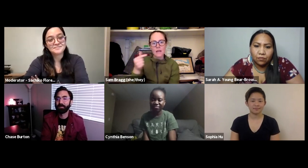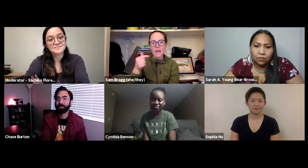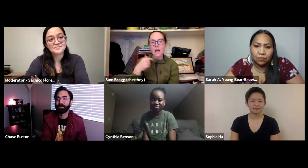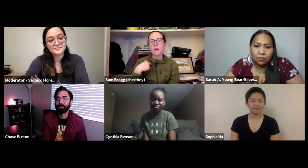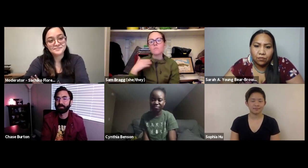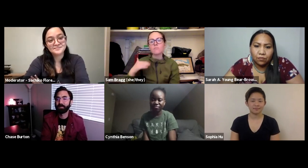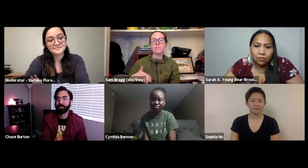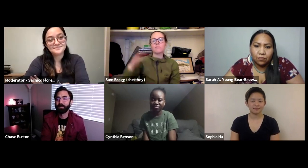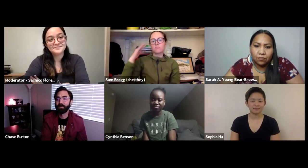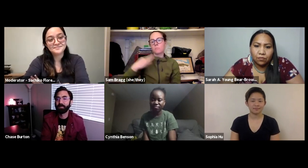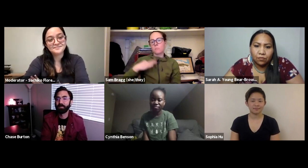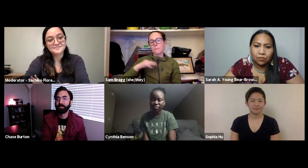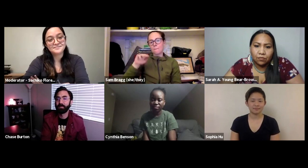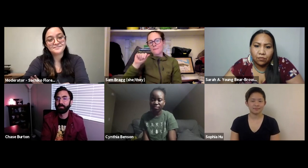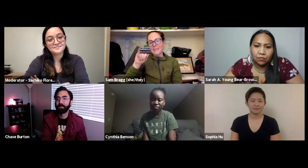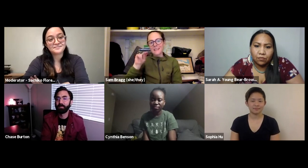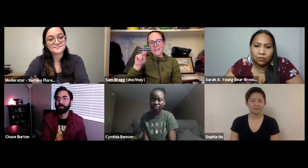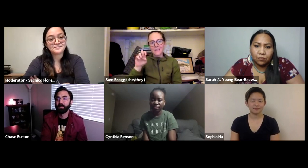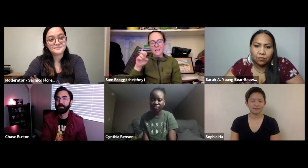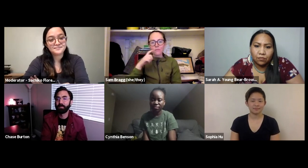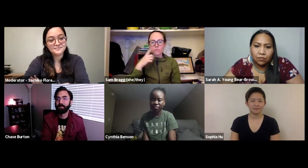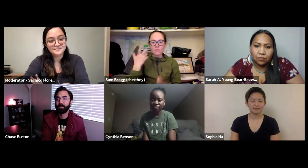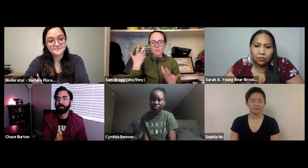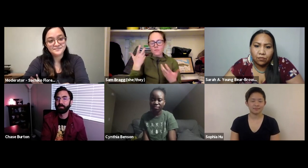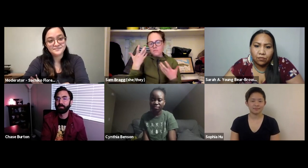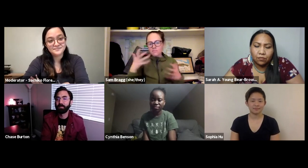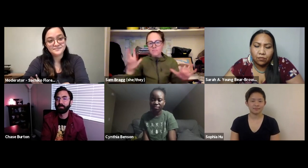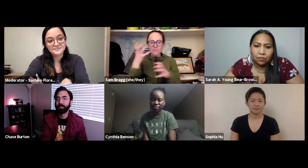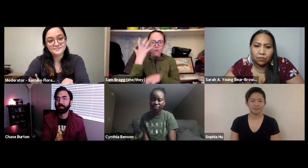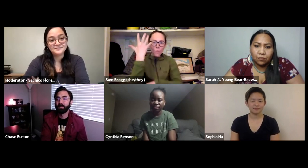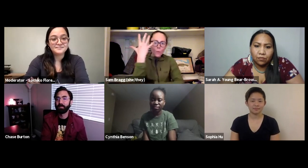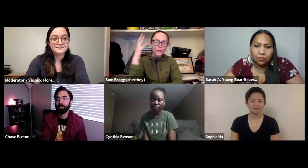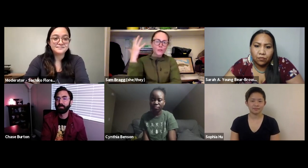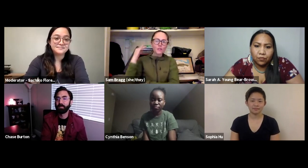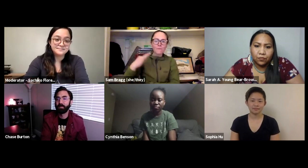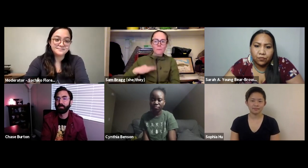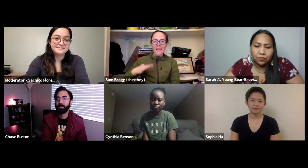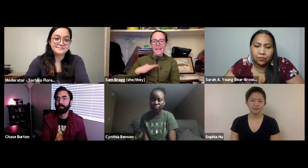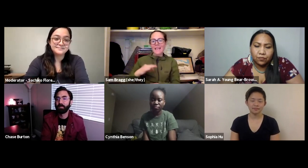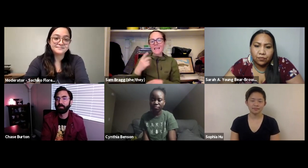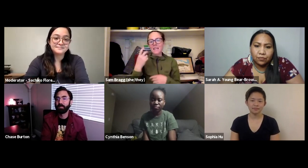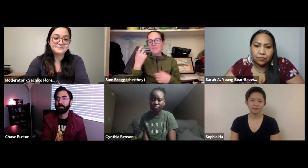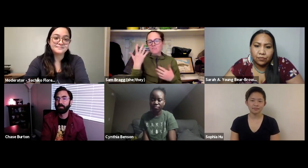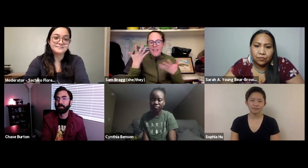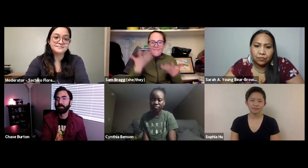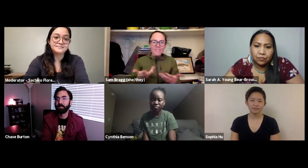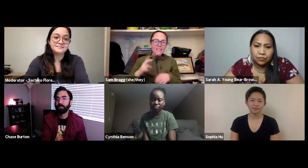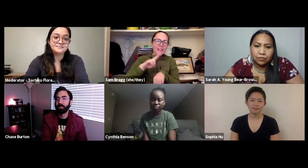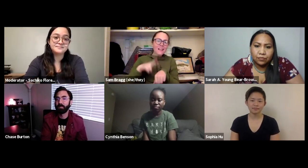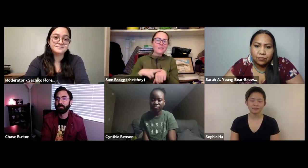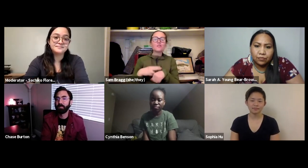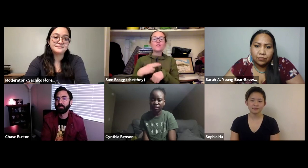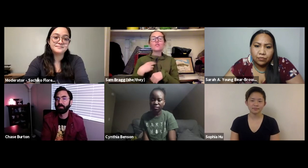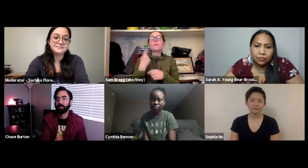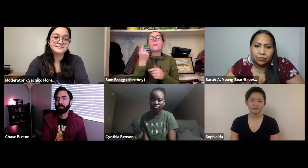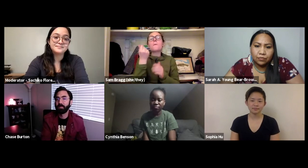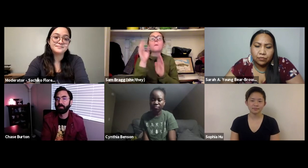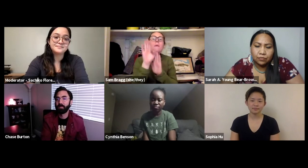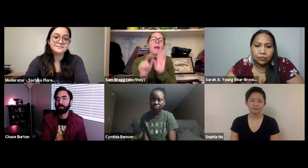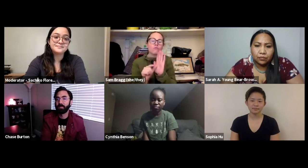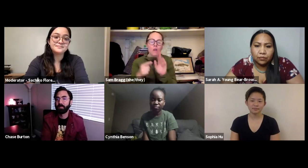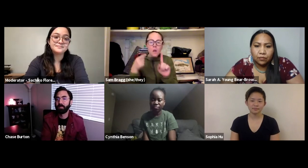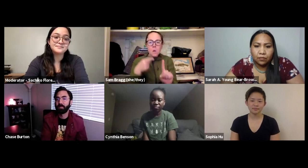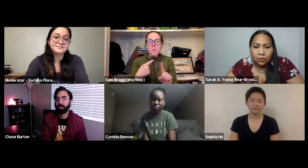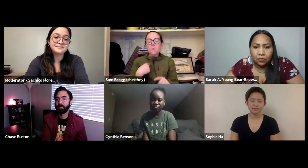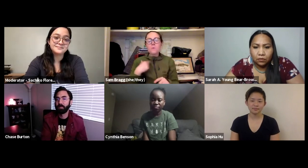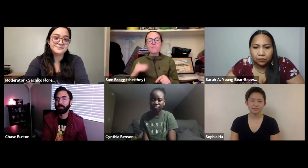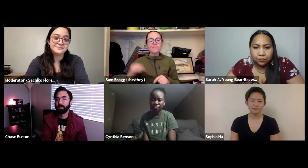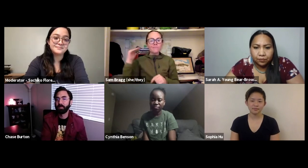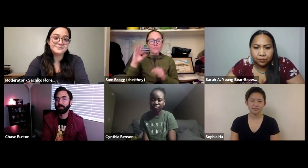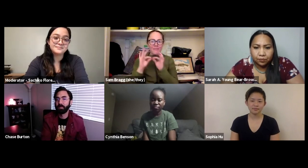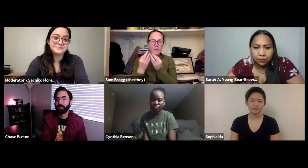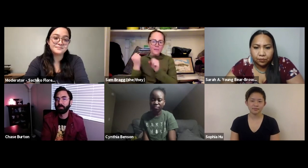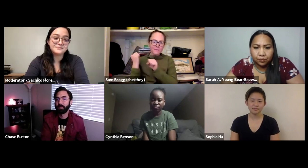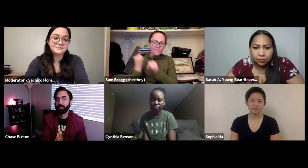I'm Sam Bragg. I was born and raised in Maine. So I had a lot of connections with the woods.